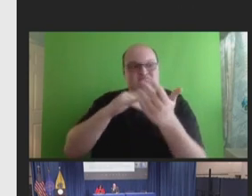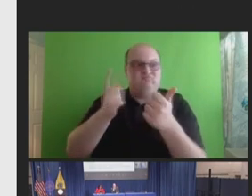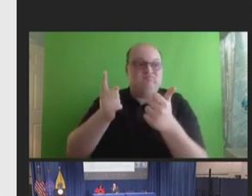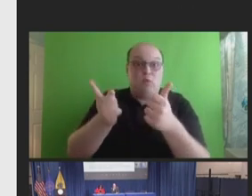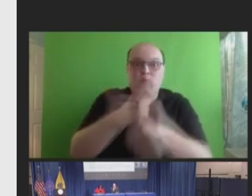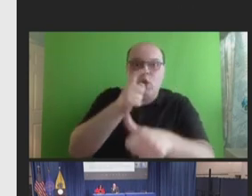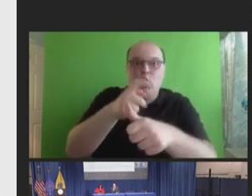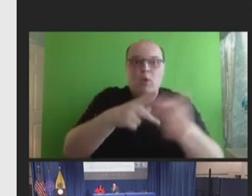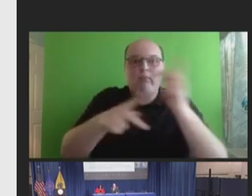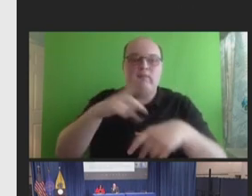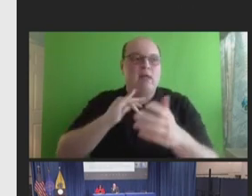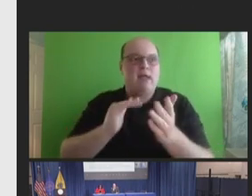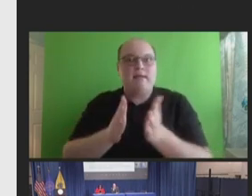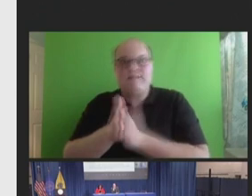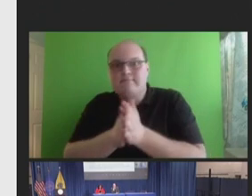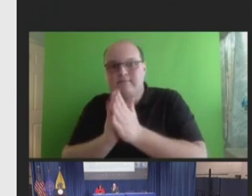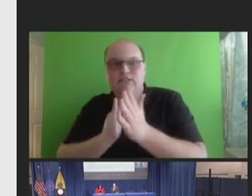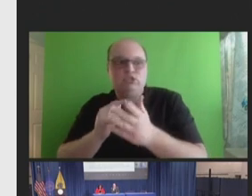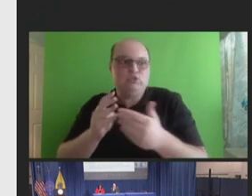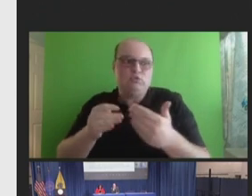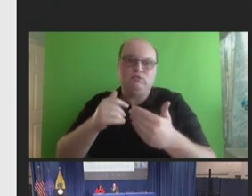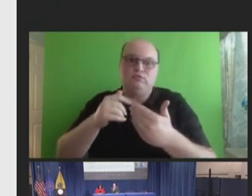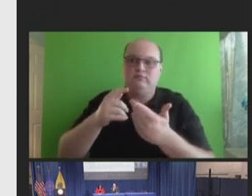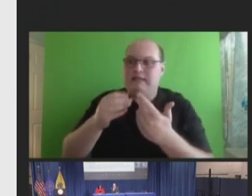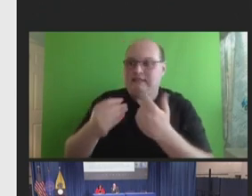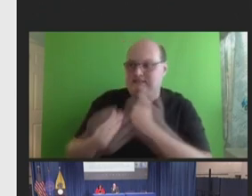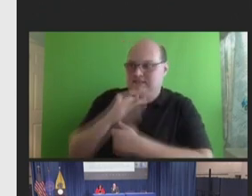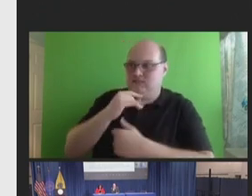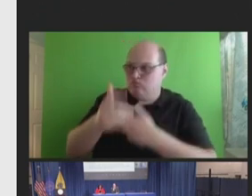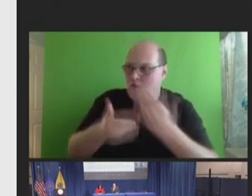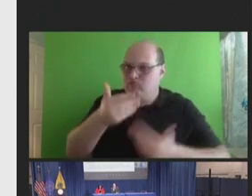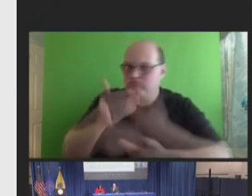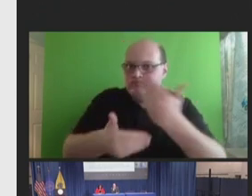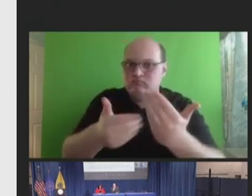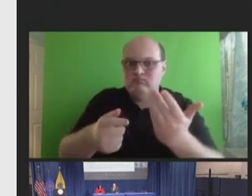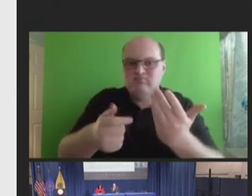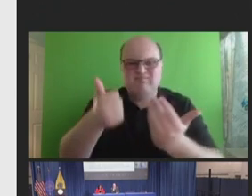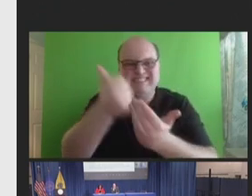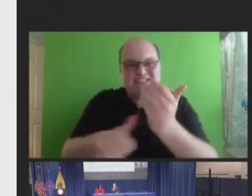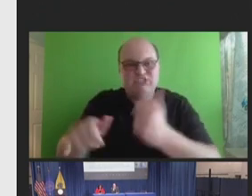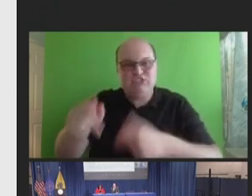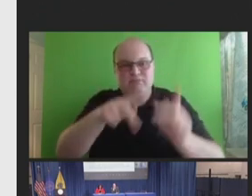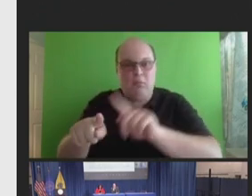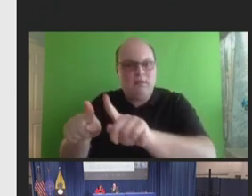motivators and things that move them appear to be somewhat different. Next slide, please.